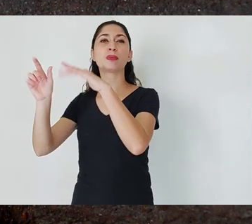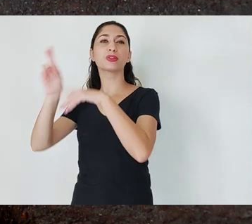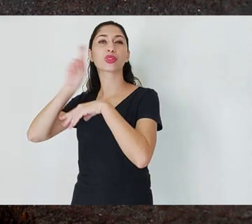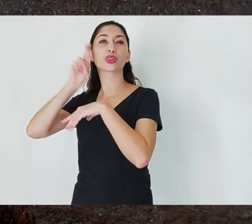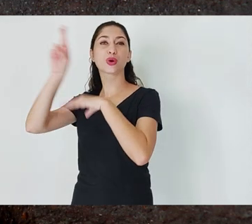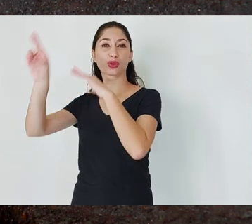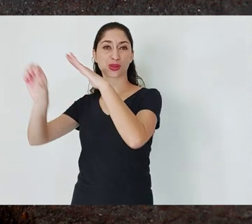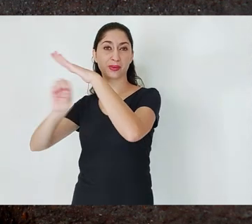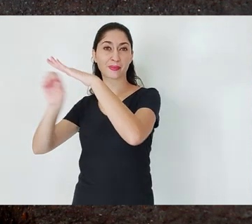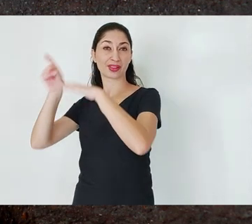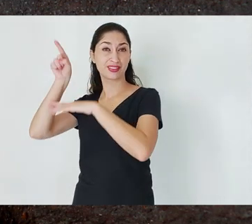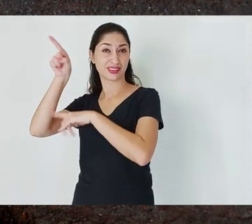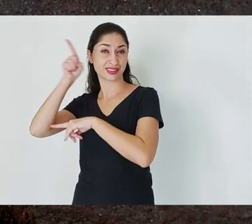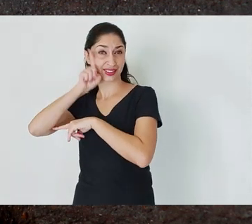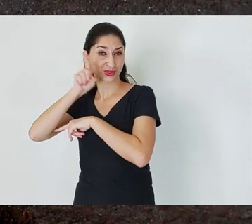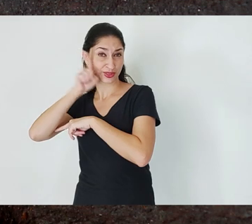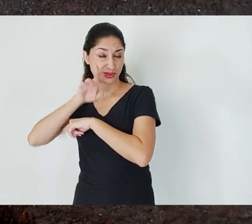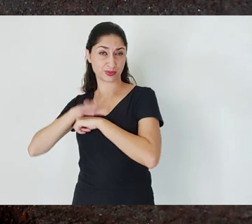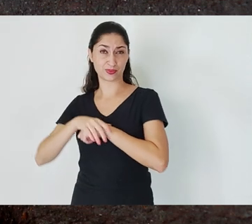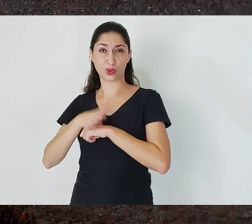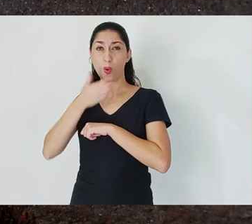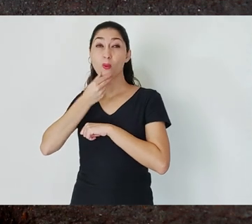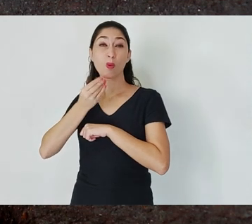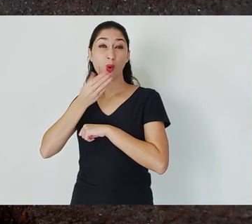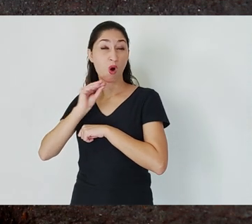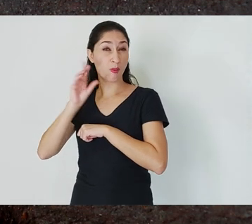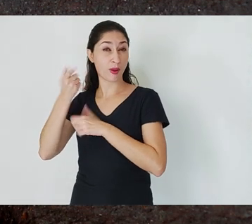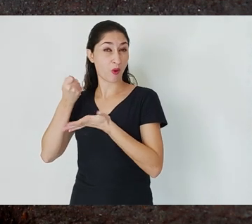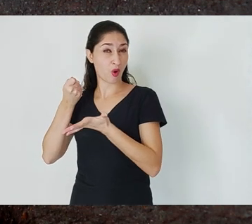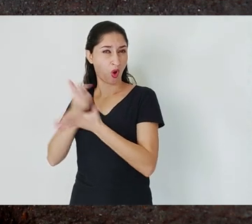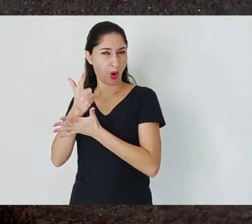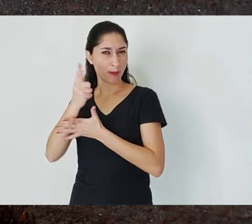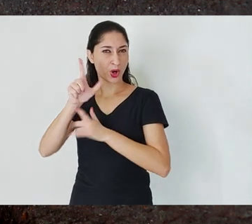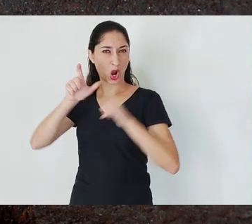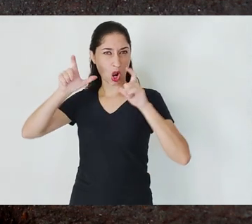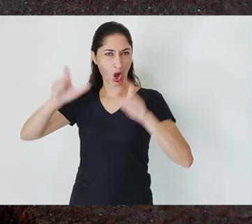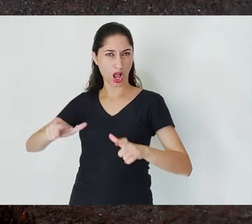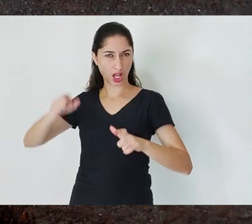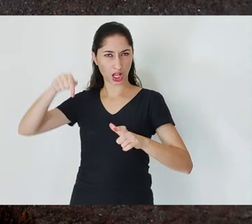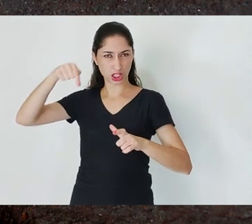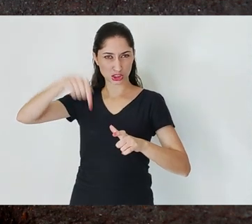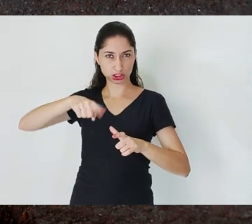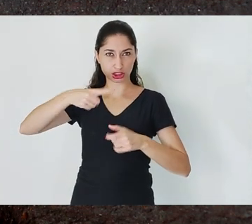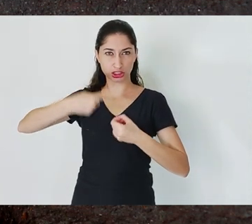bought a large area in Itabirito